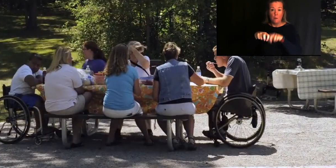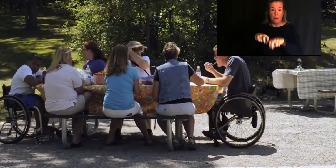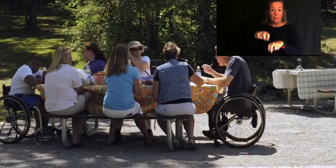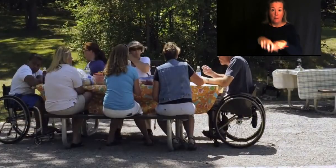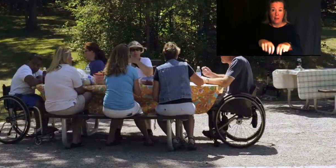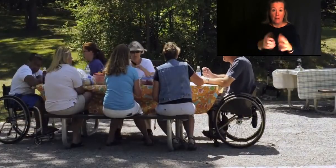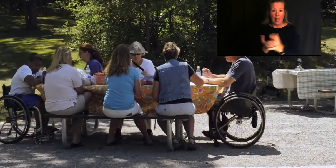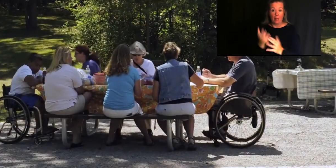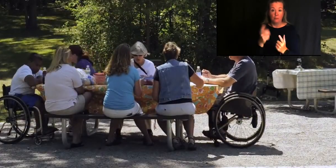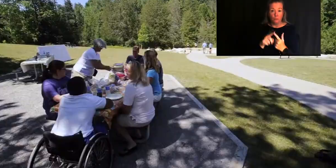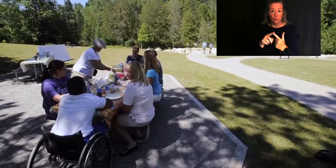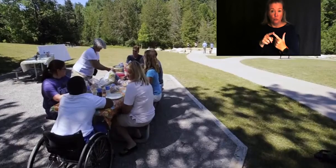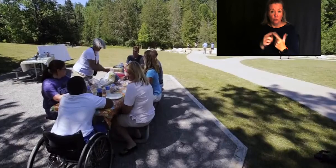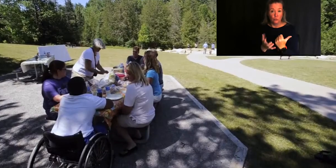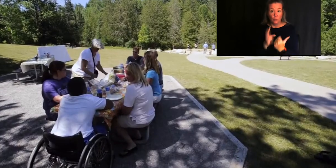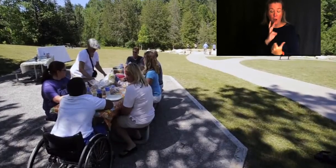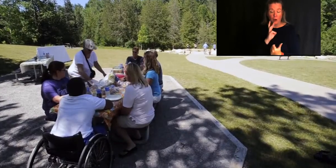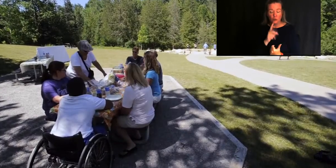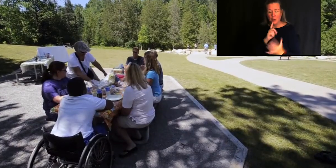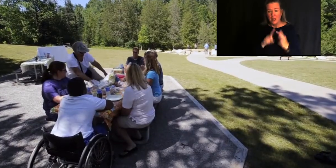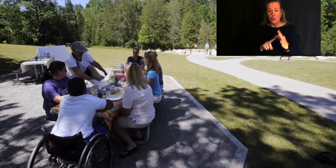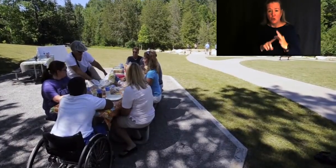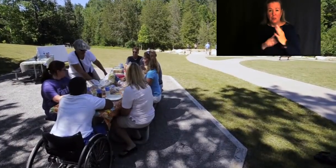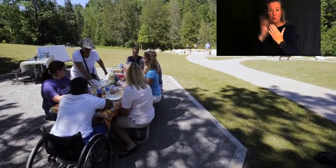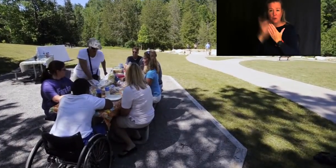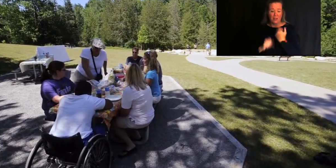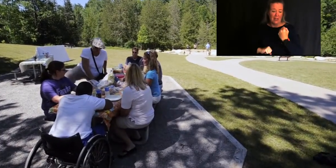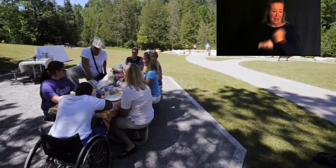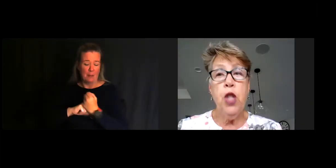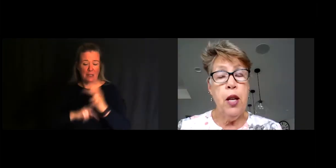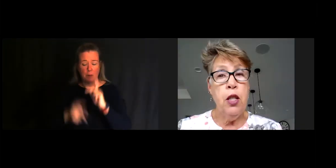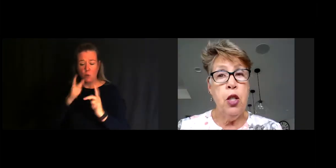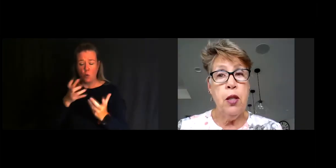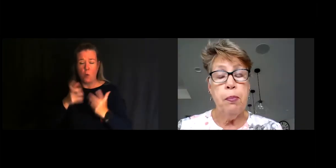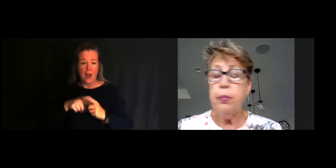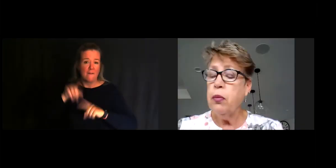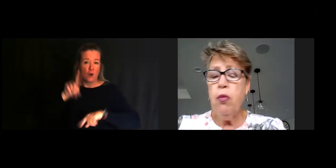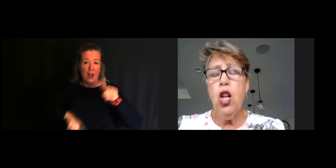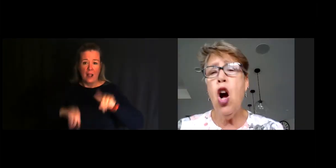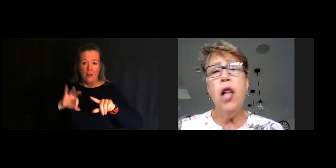This is a unique project and it accommodates people who want a variety of challenges.